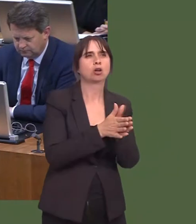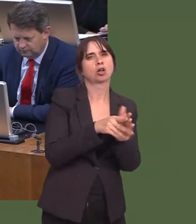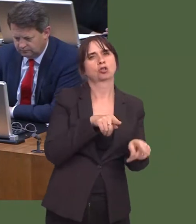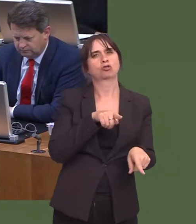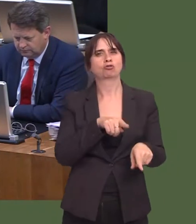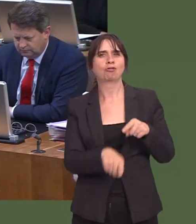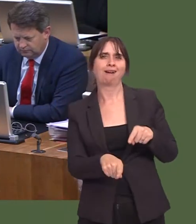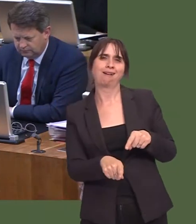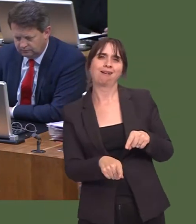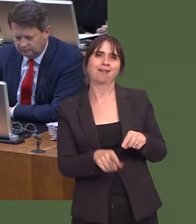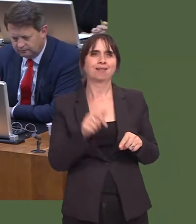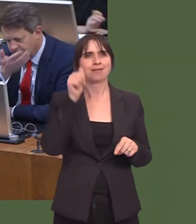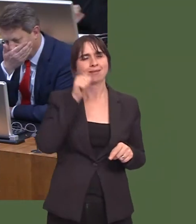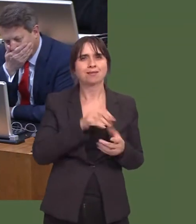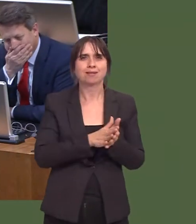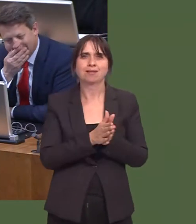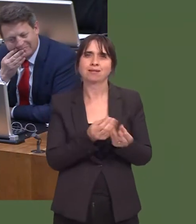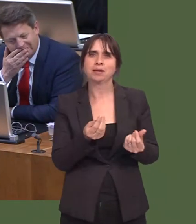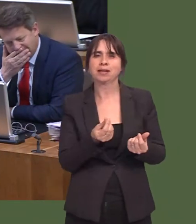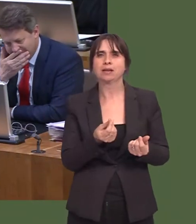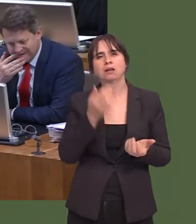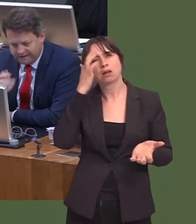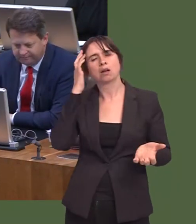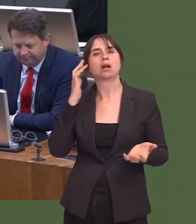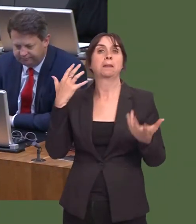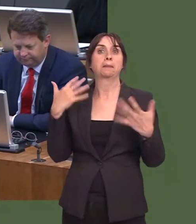My own local authority in Bridgend, for example, ran a very successful campaign a few years